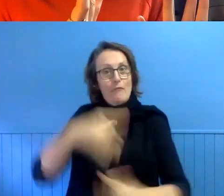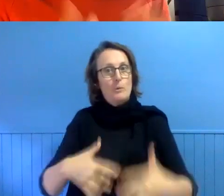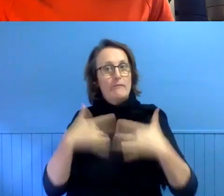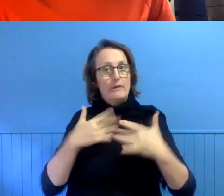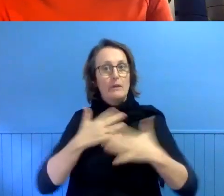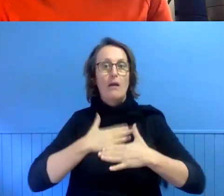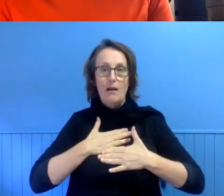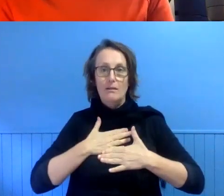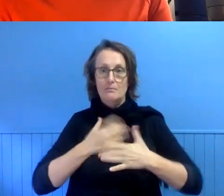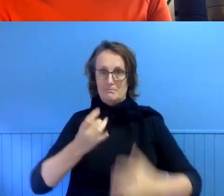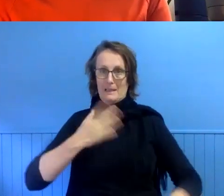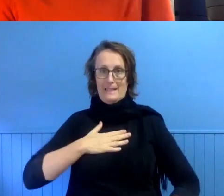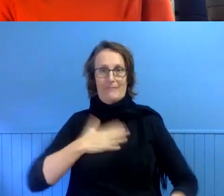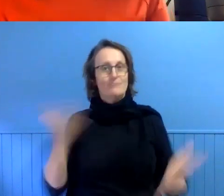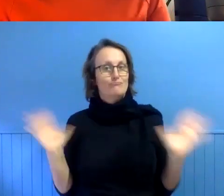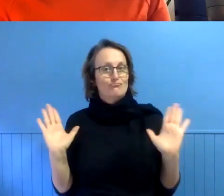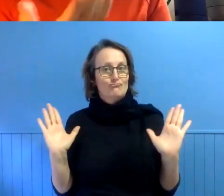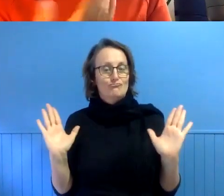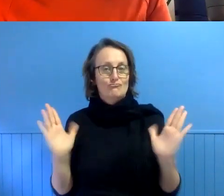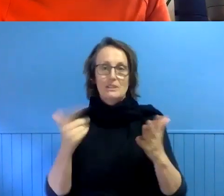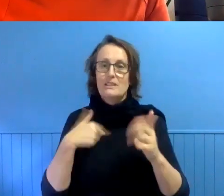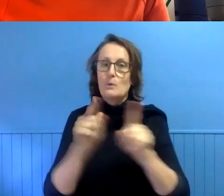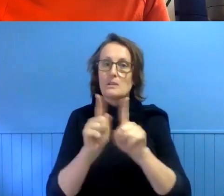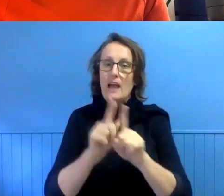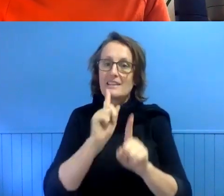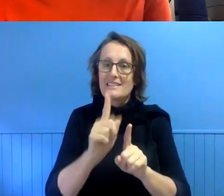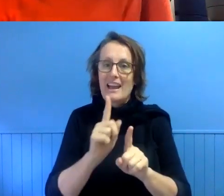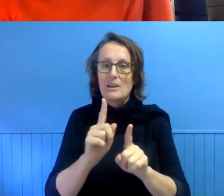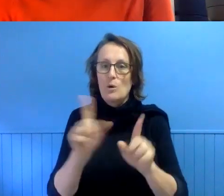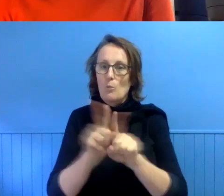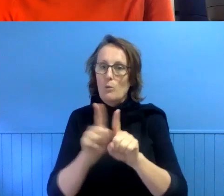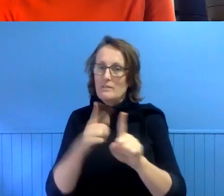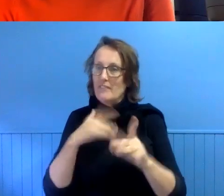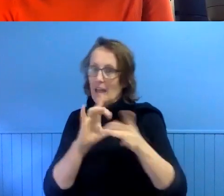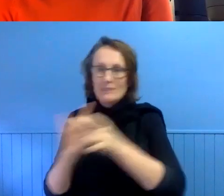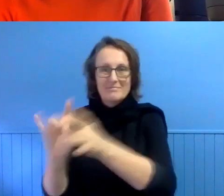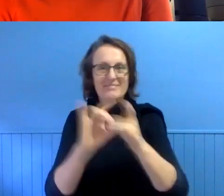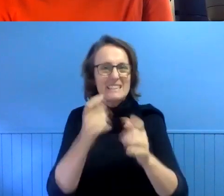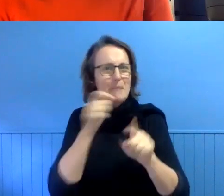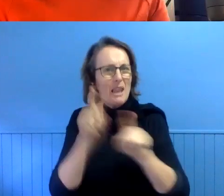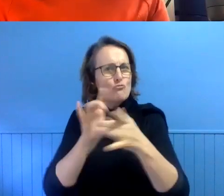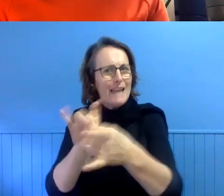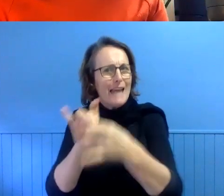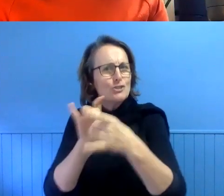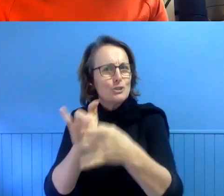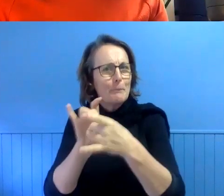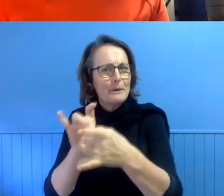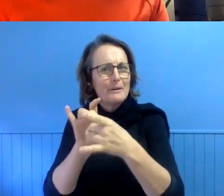It is kind of like, what is it to get into bed together? We are in a relationship together. We are definitely in like